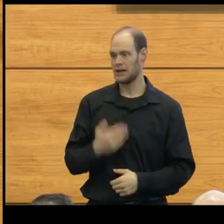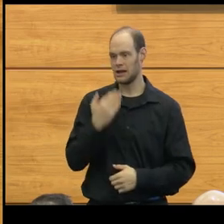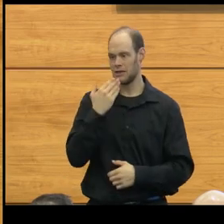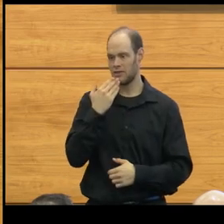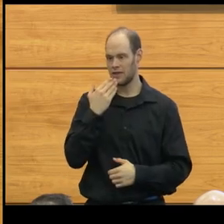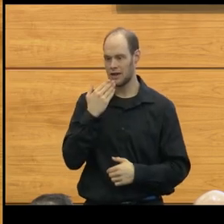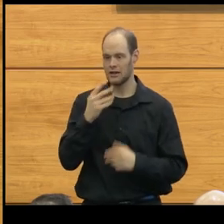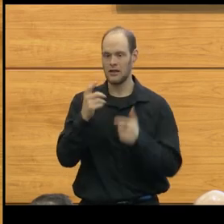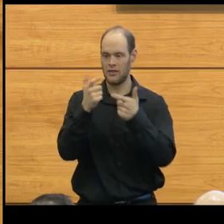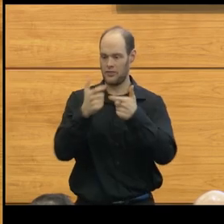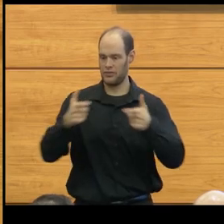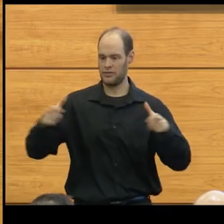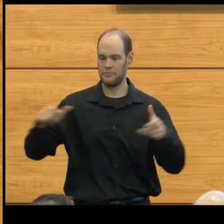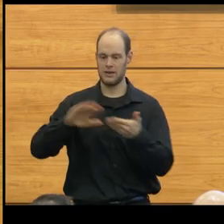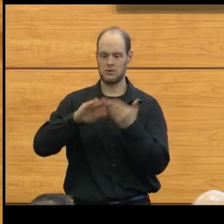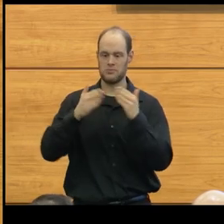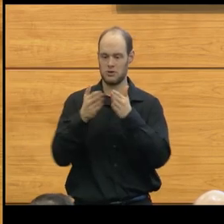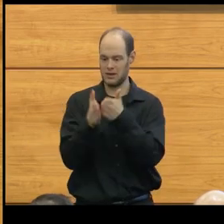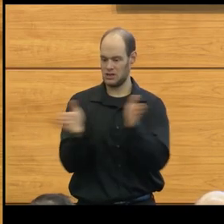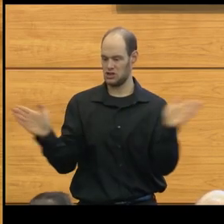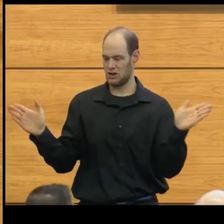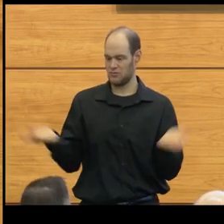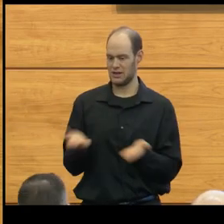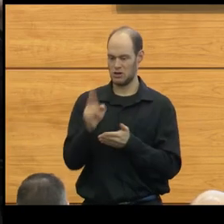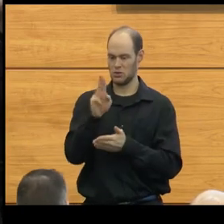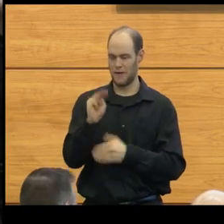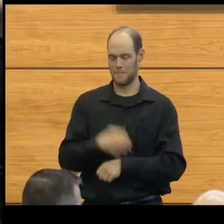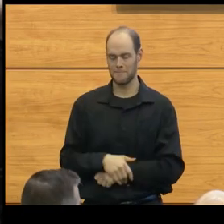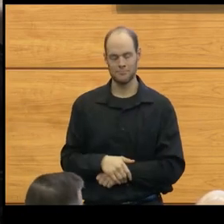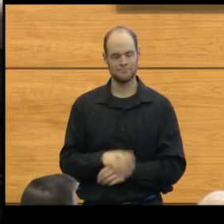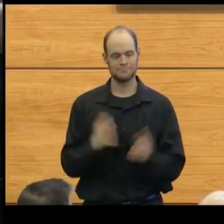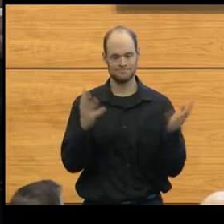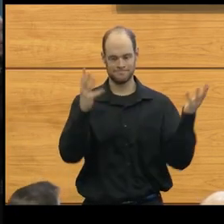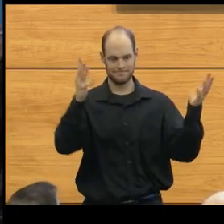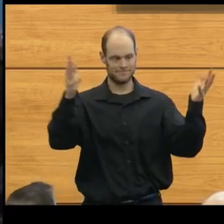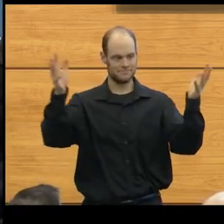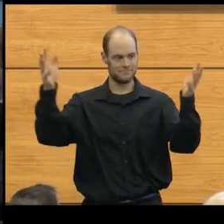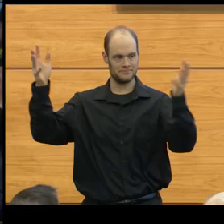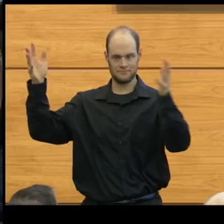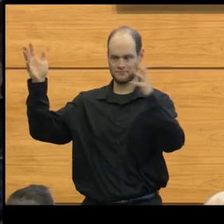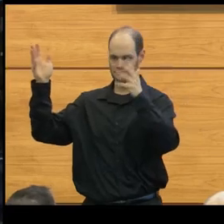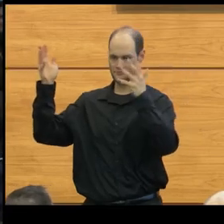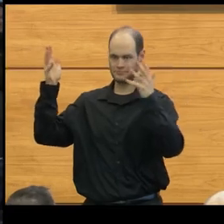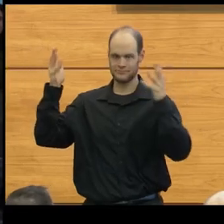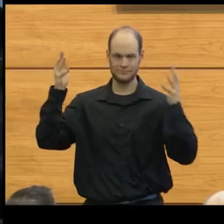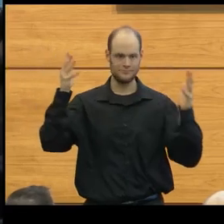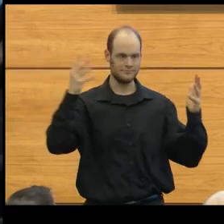university community for this honor. (audience applauding)